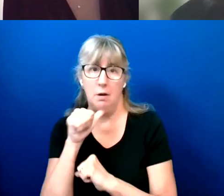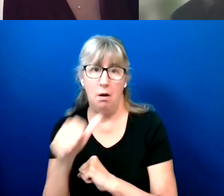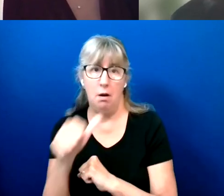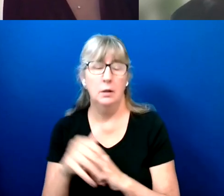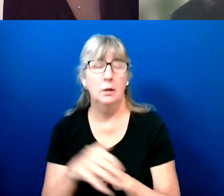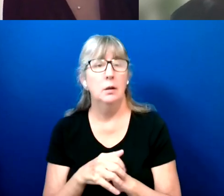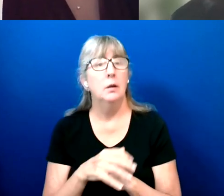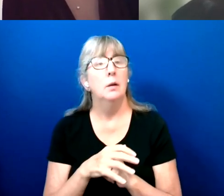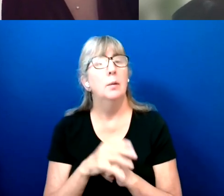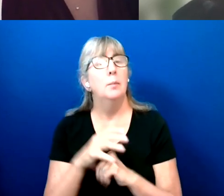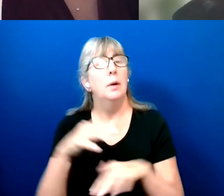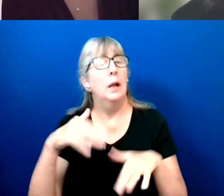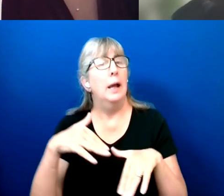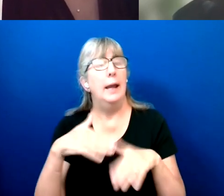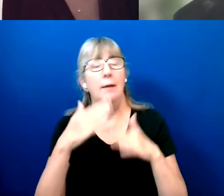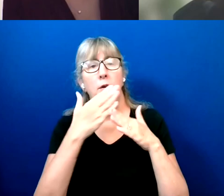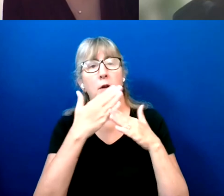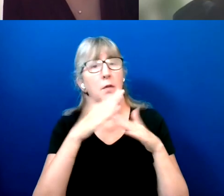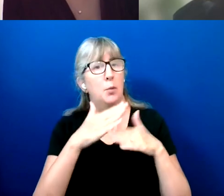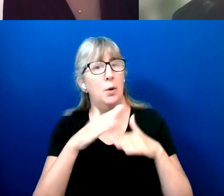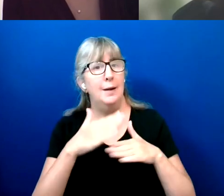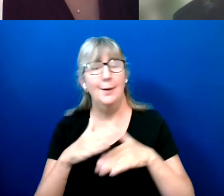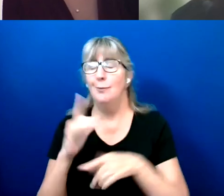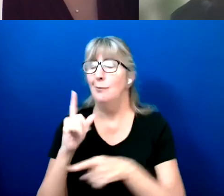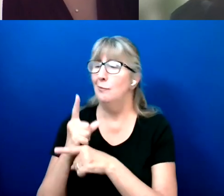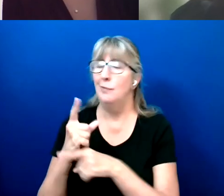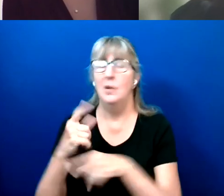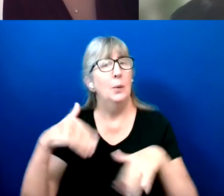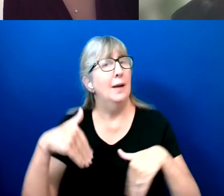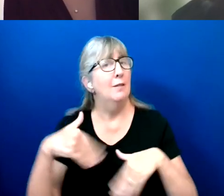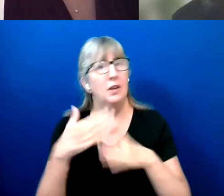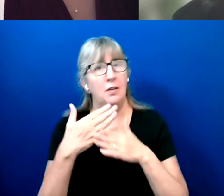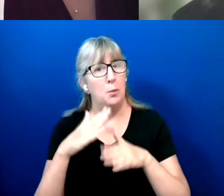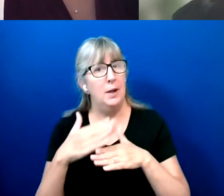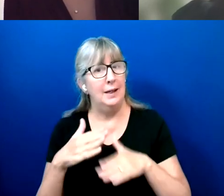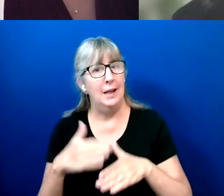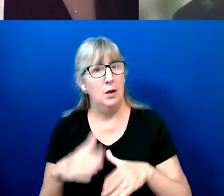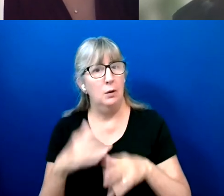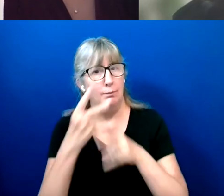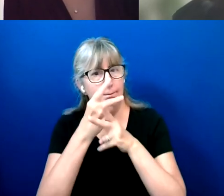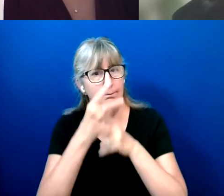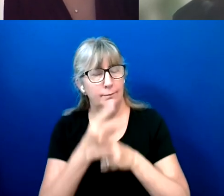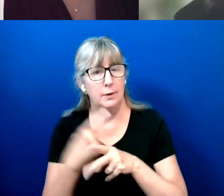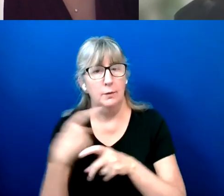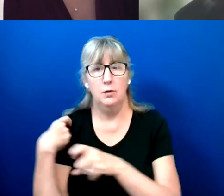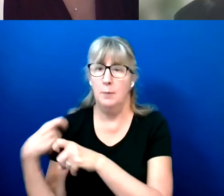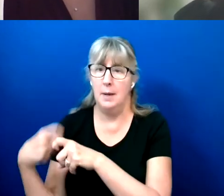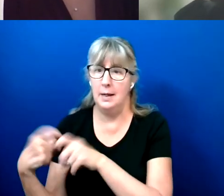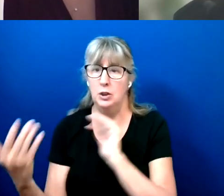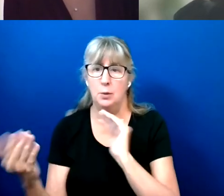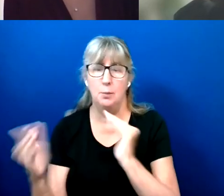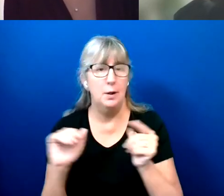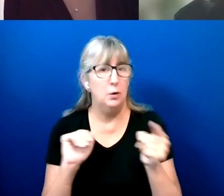We haven't done the breakdown there of the Spanish language versus English language. But that would be a useful thing to do.